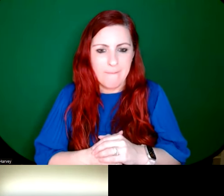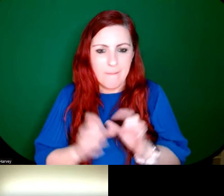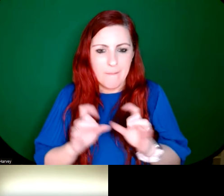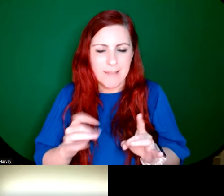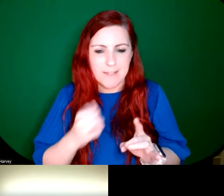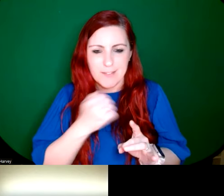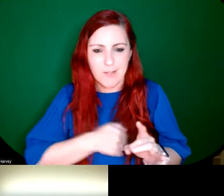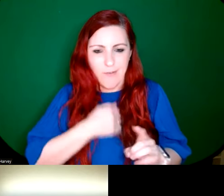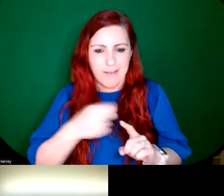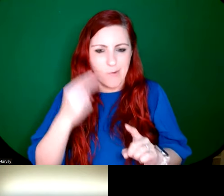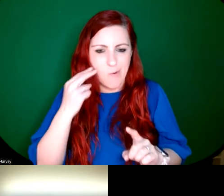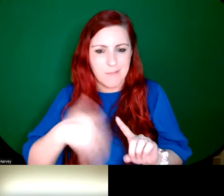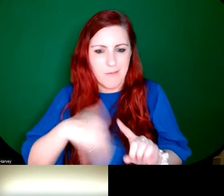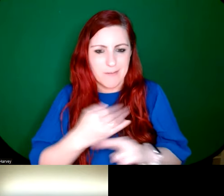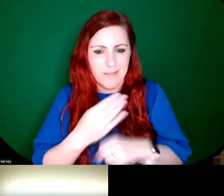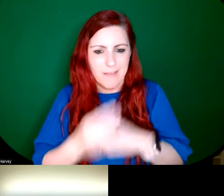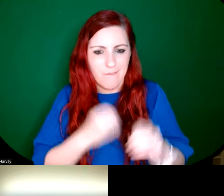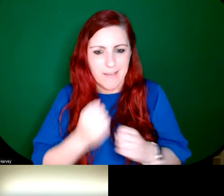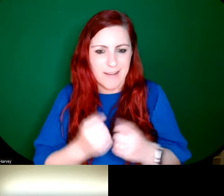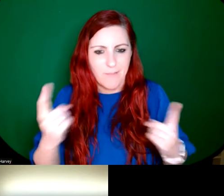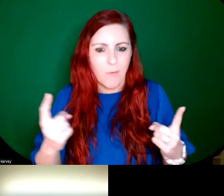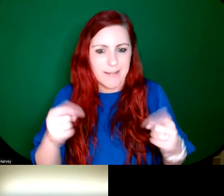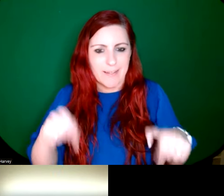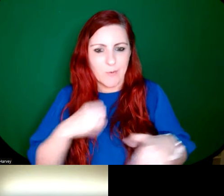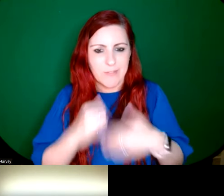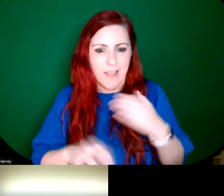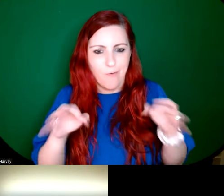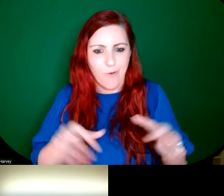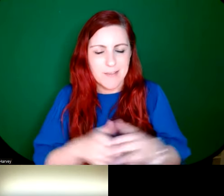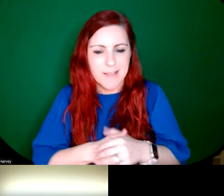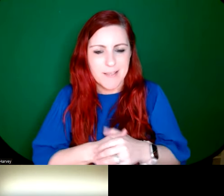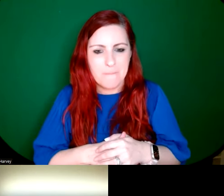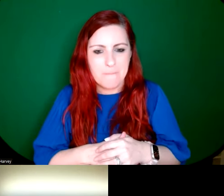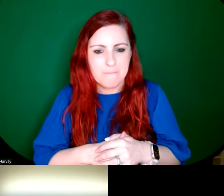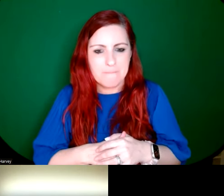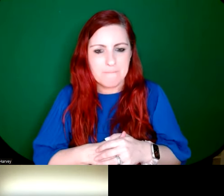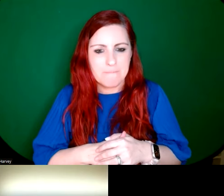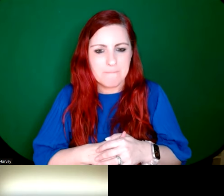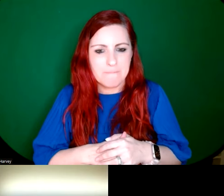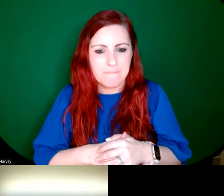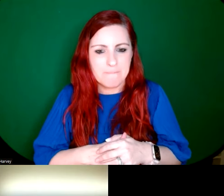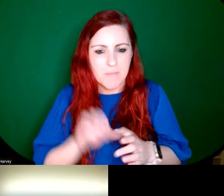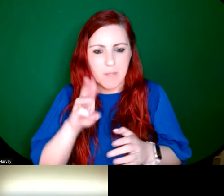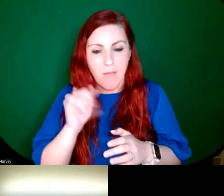background here in the office. And everybody's in today because it's Wednesday and we're all here. And Mary's saying she really enjoyed hearing the source of